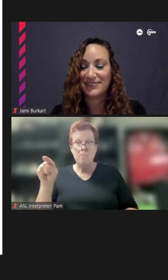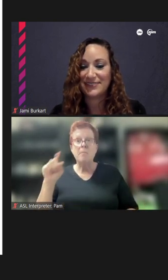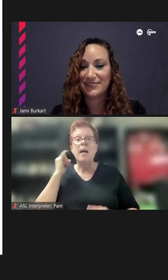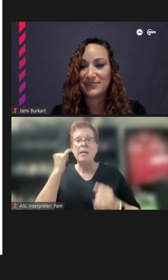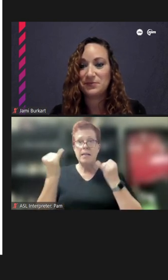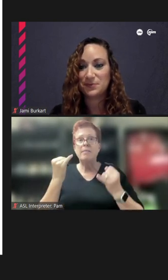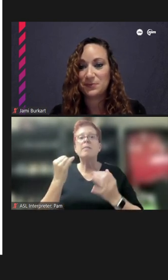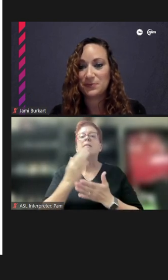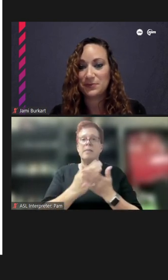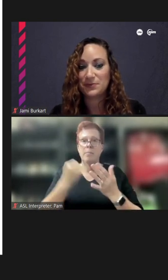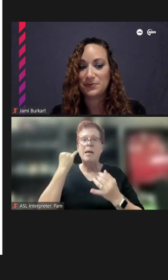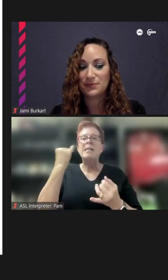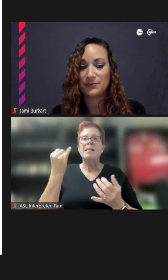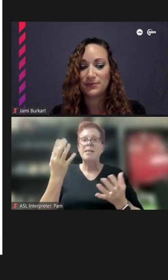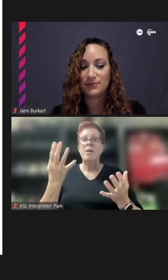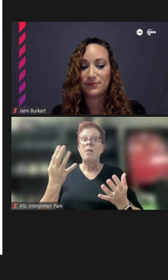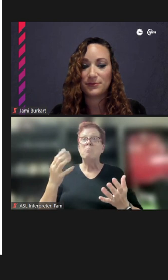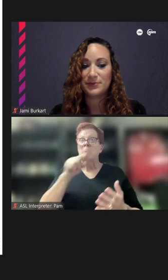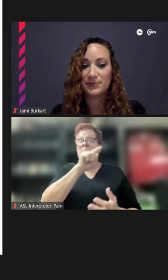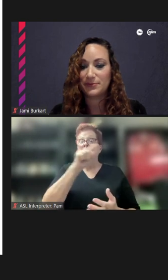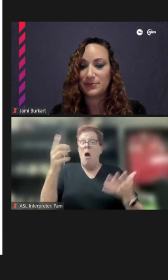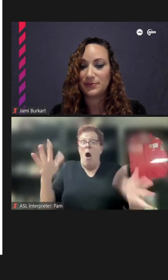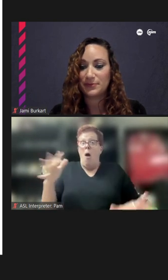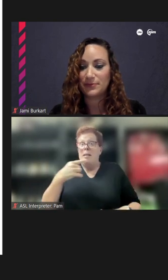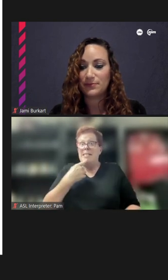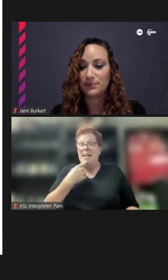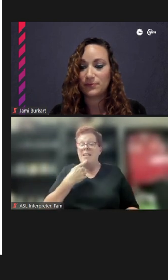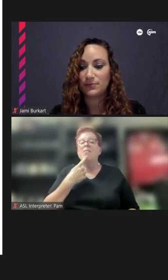I wanted to mention have already been spoken about, like things like the Green Mill, for example,